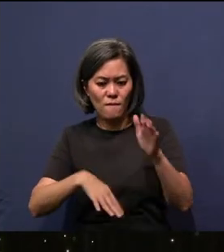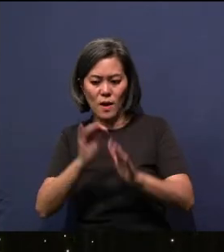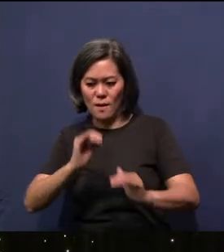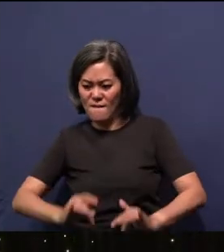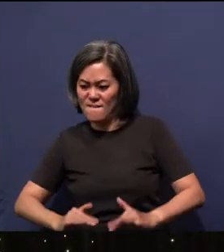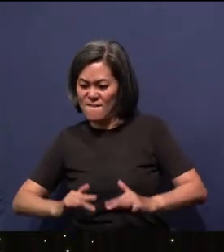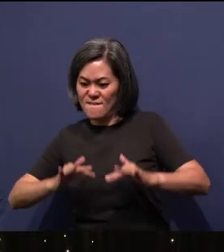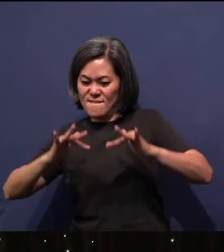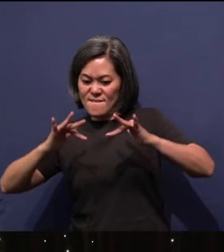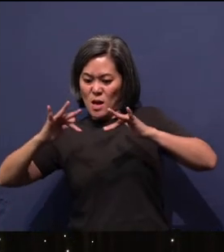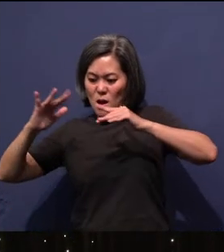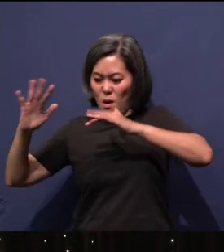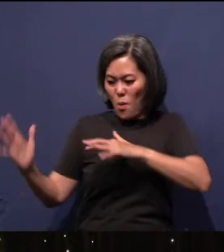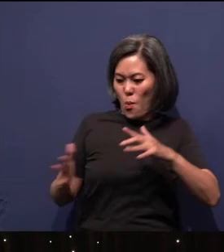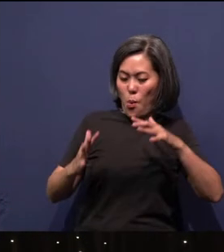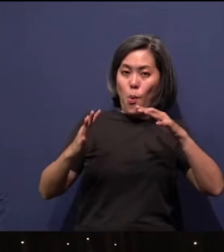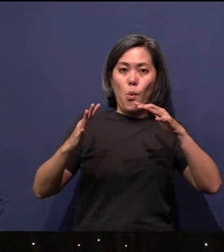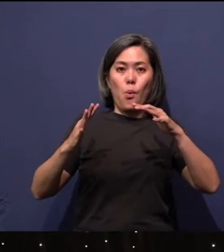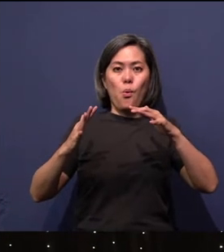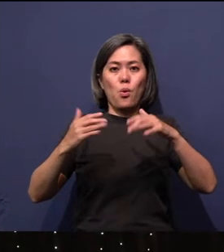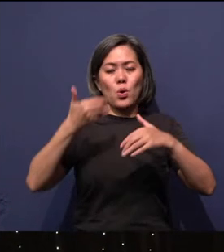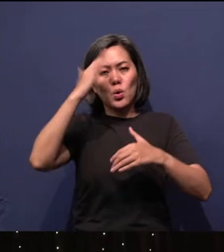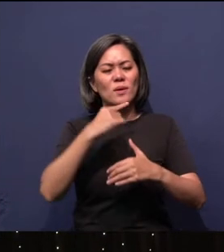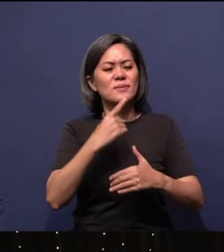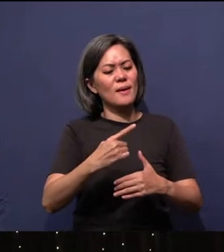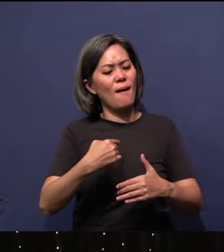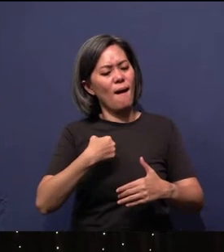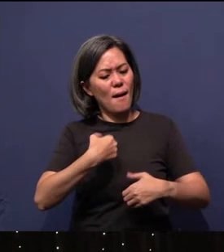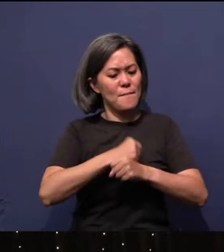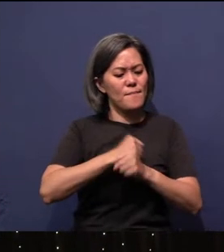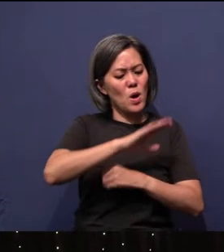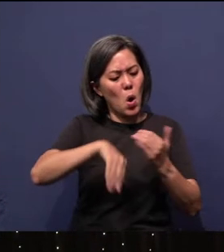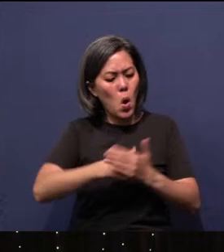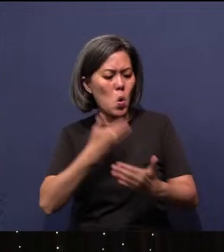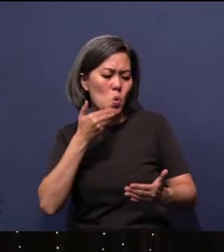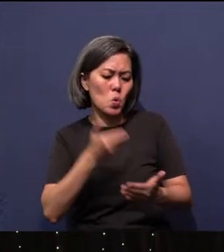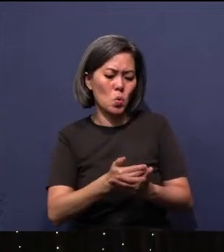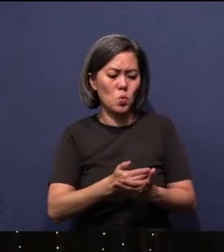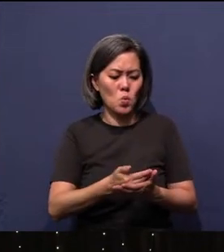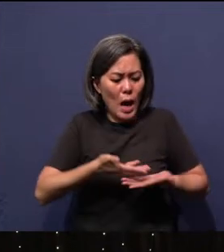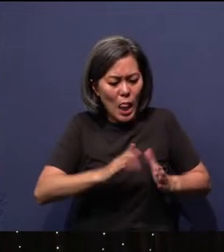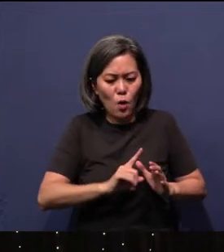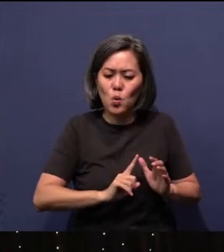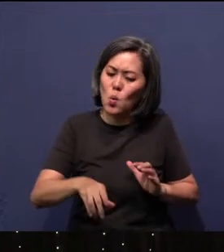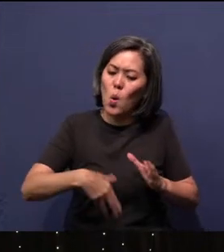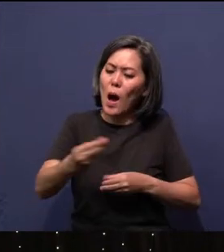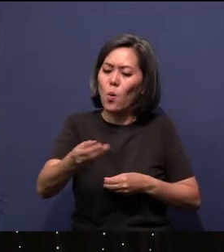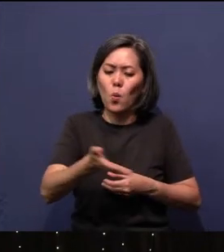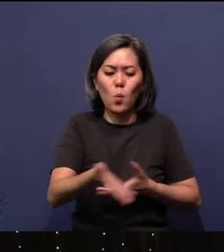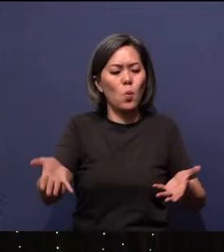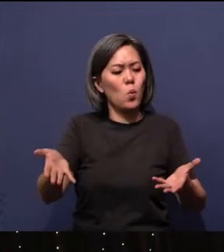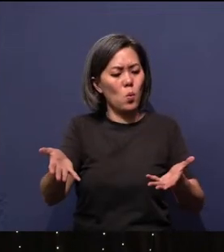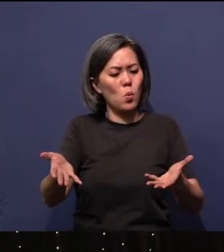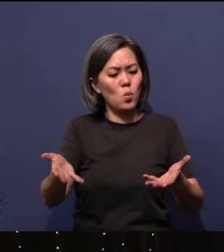Where God says, “I created all good. I let you go out into the world to proclaim My